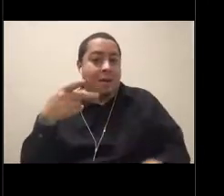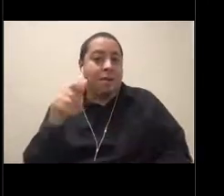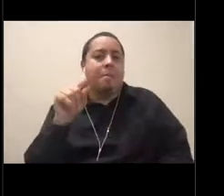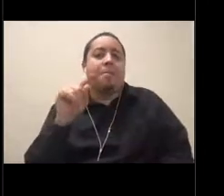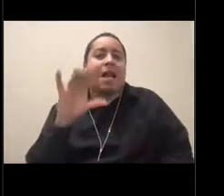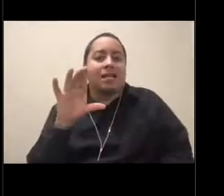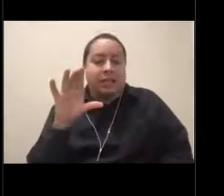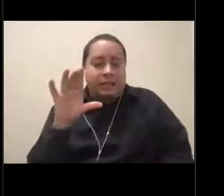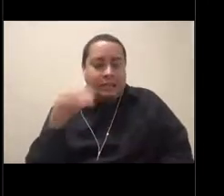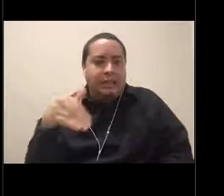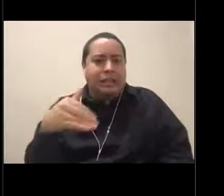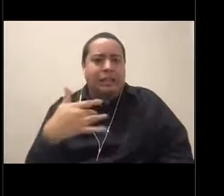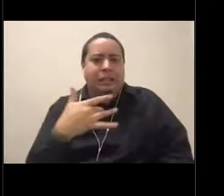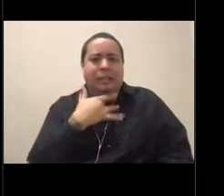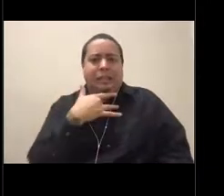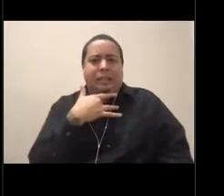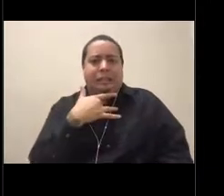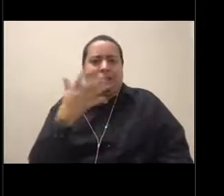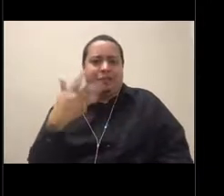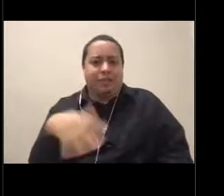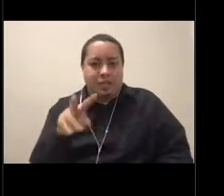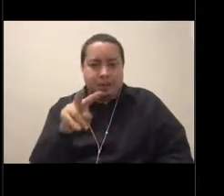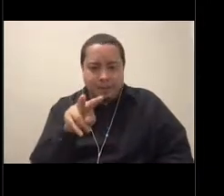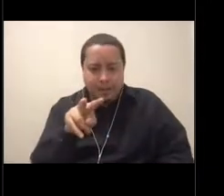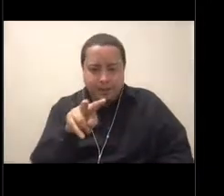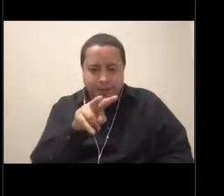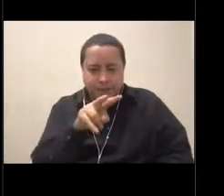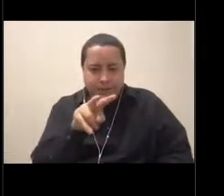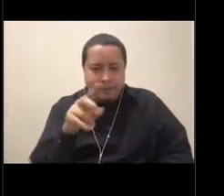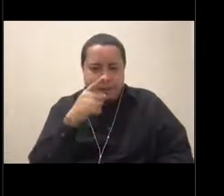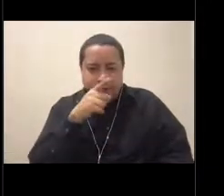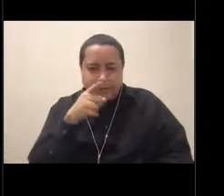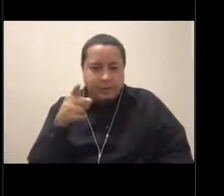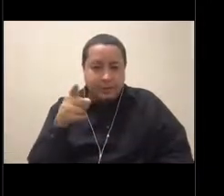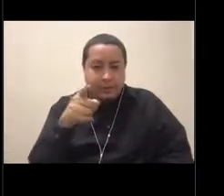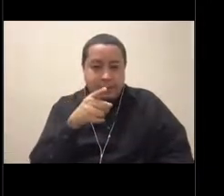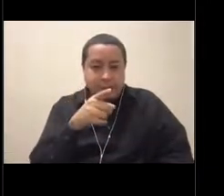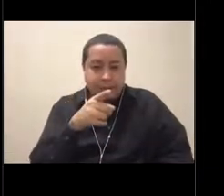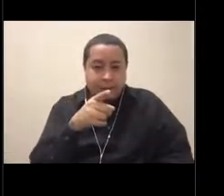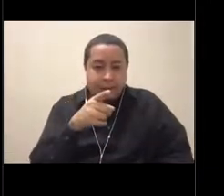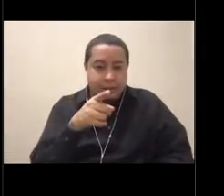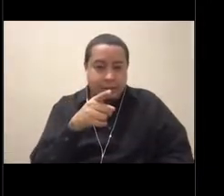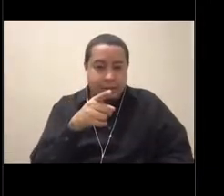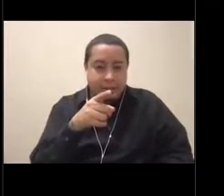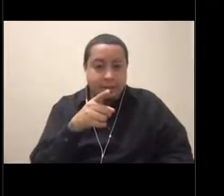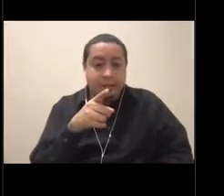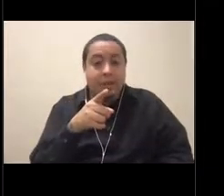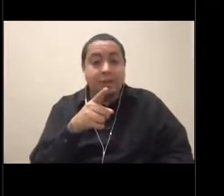Poor turtle. Let's see, as soon as I fill up on jellies, which I think we're going to do in a minute. Yay!